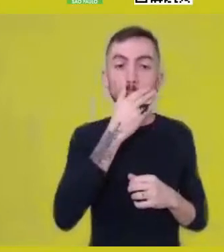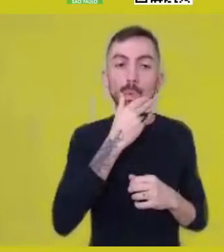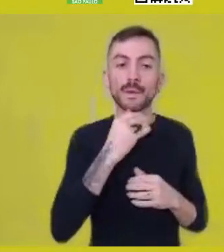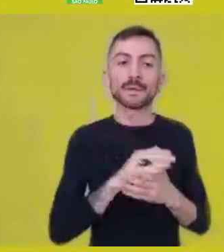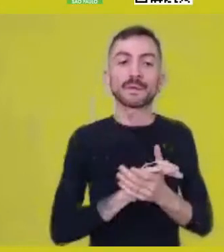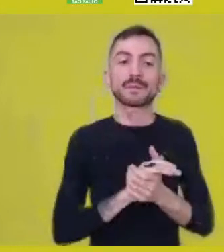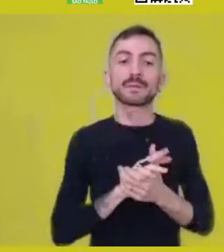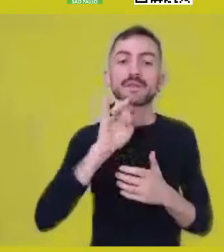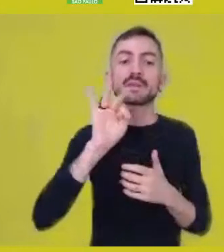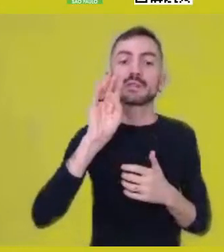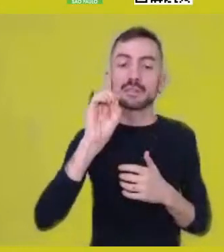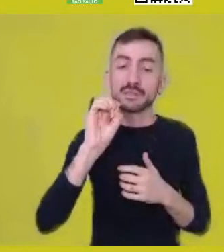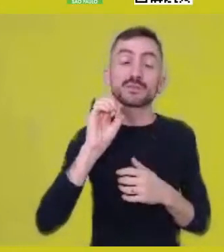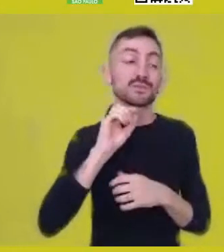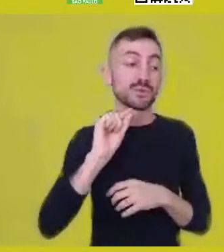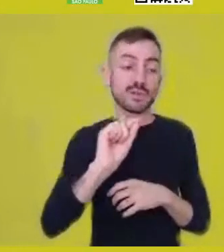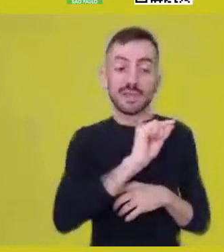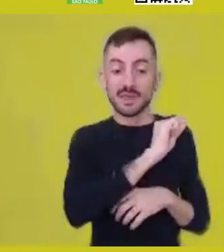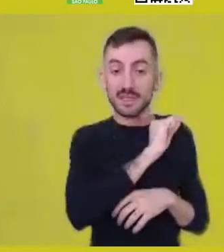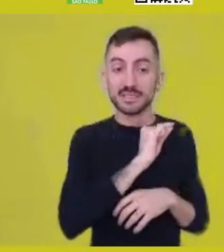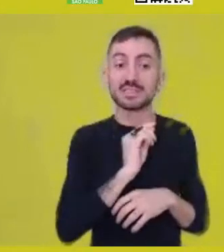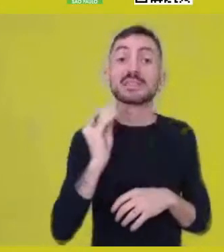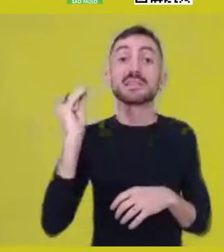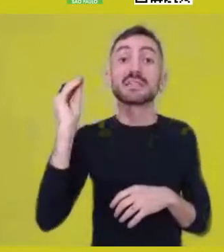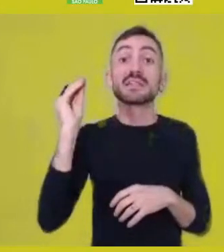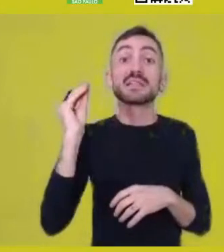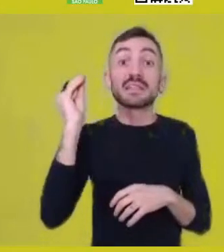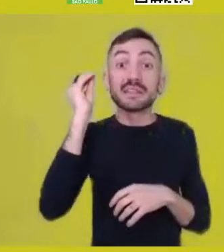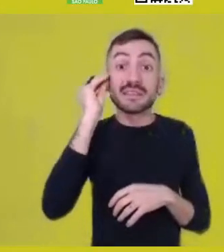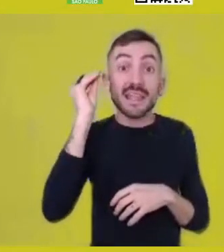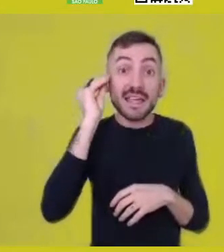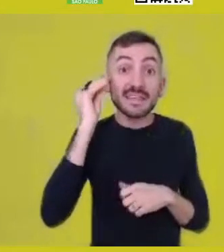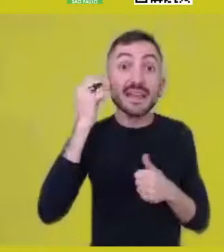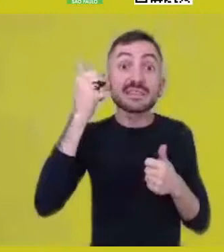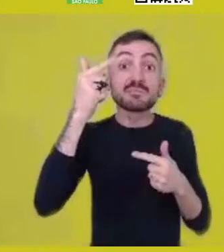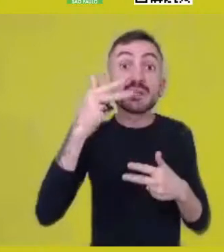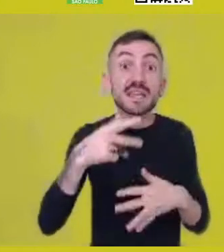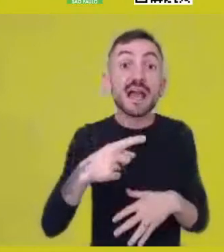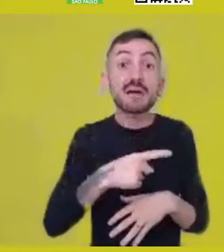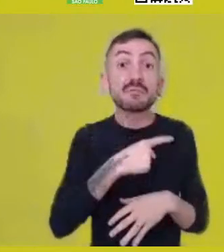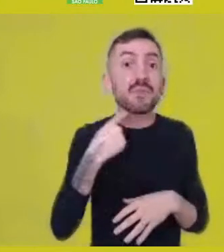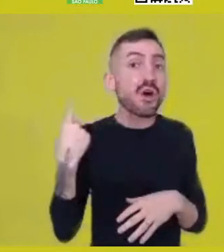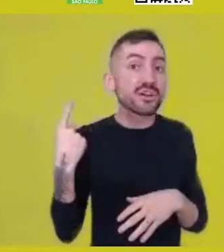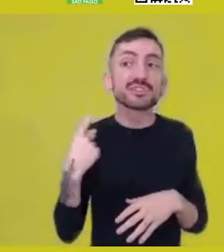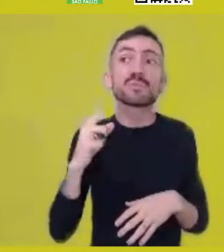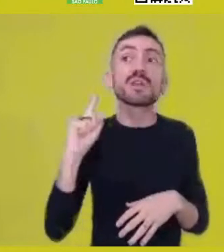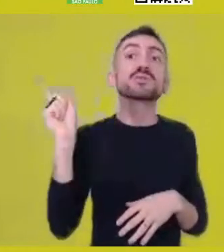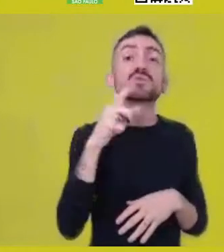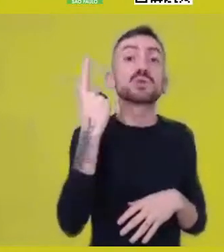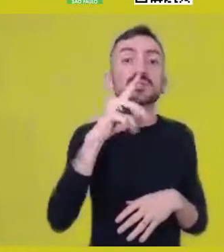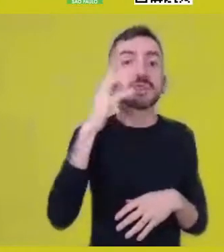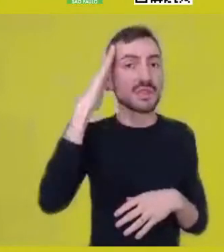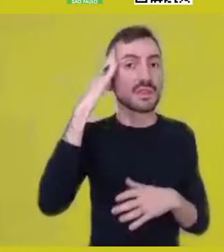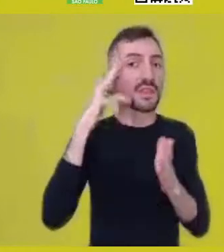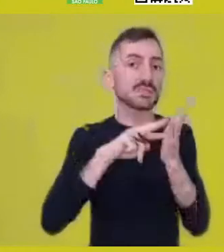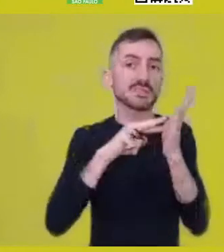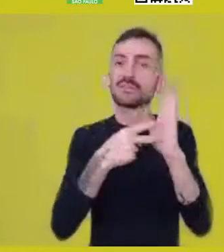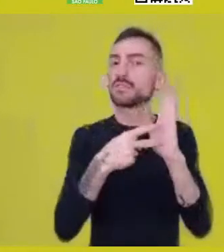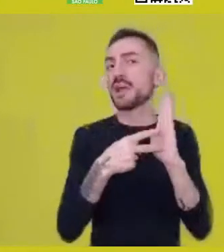decodify what dying is. No. At most, they bring a narrative